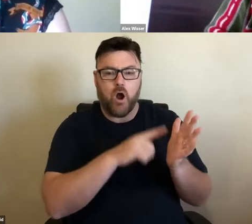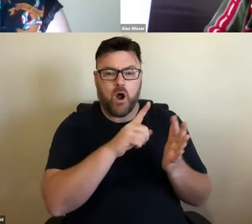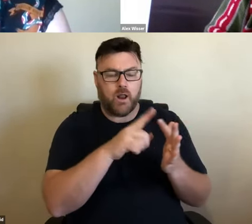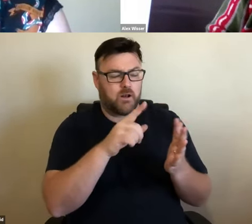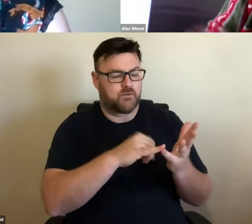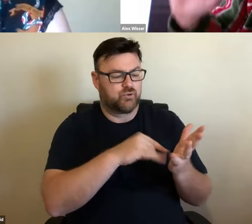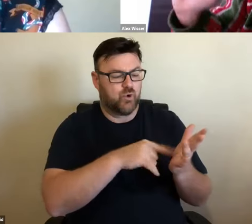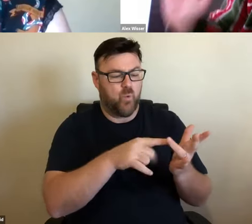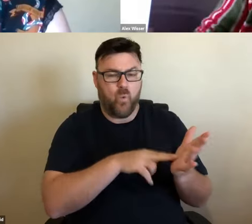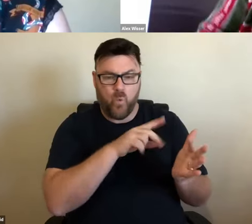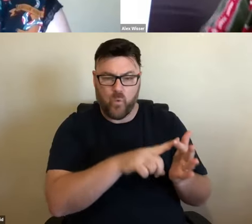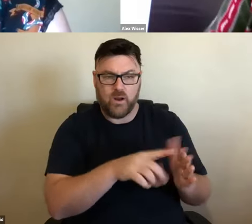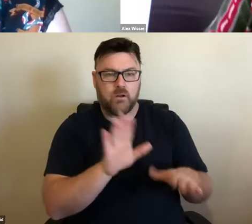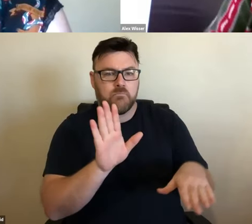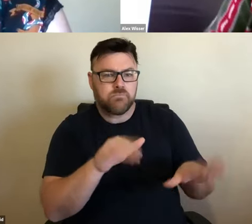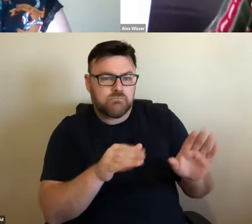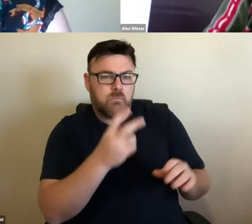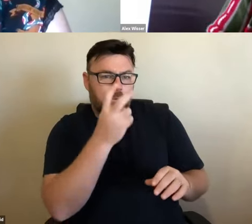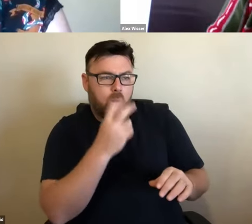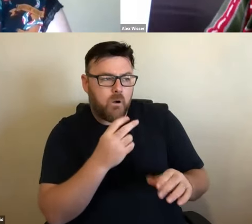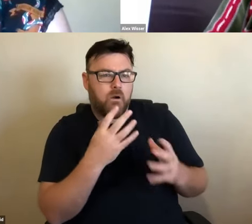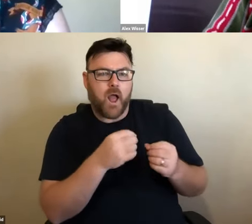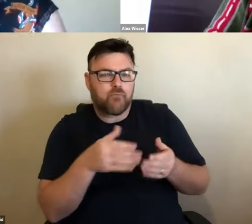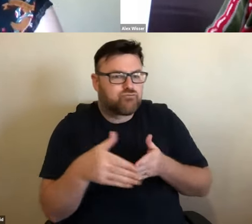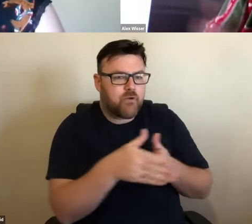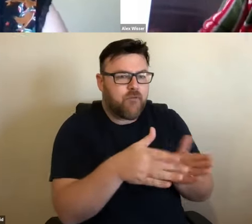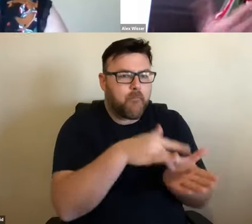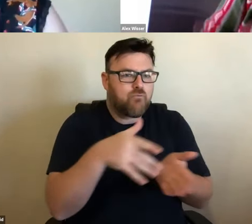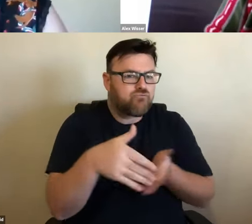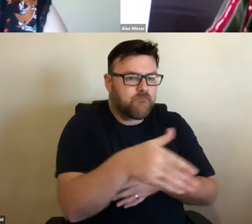Rylstone is a beautiful little town, a river run through it and they're